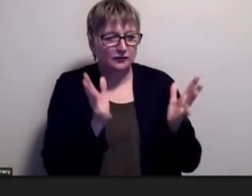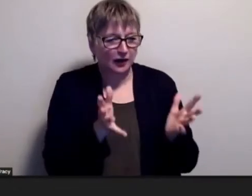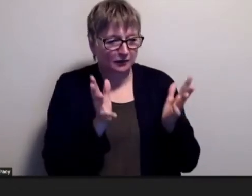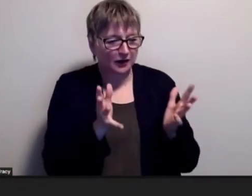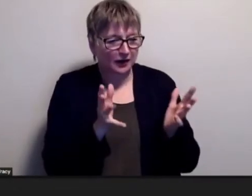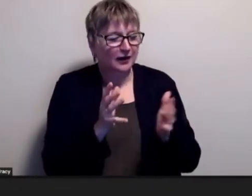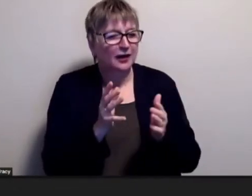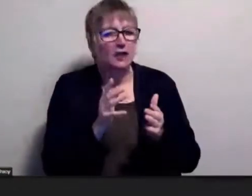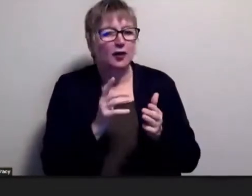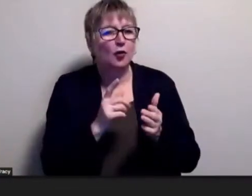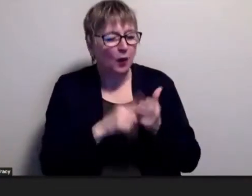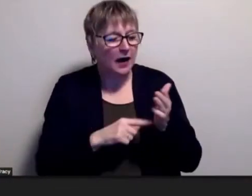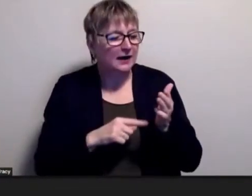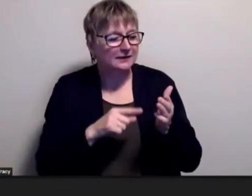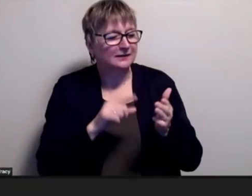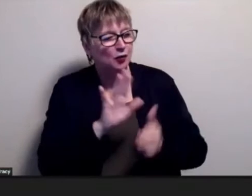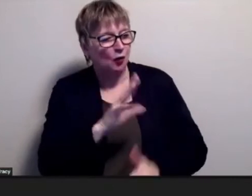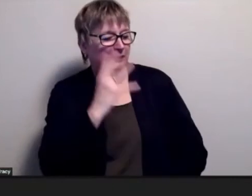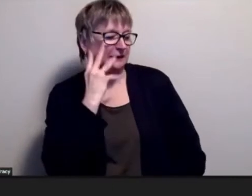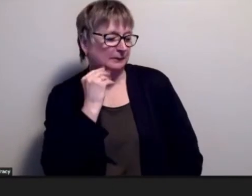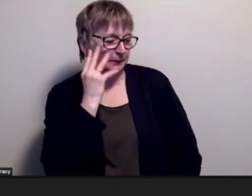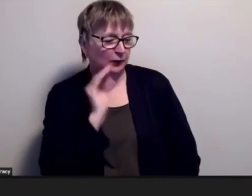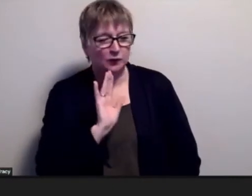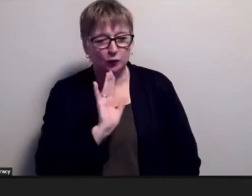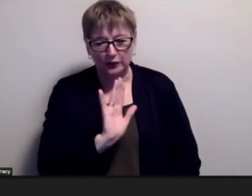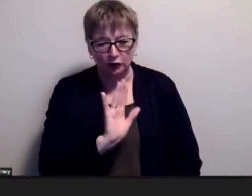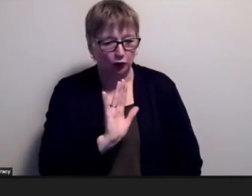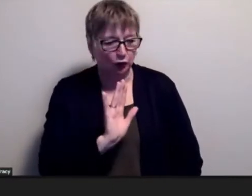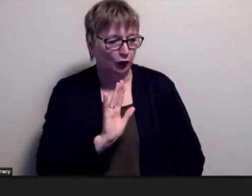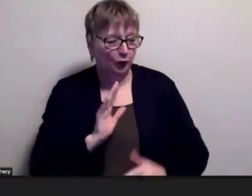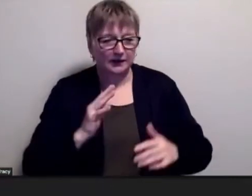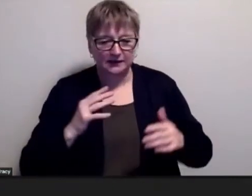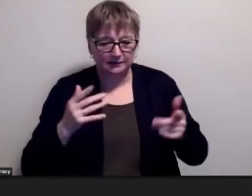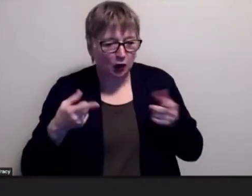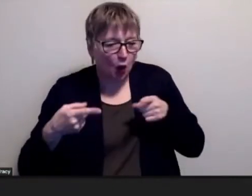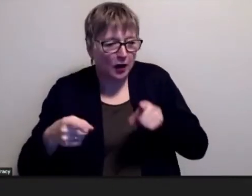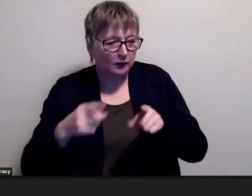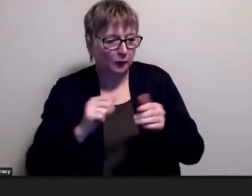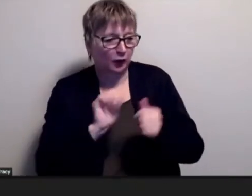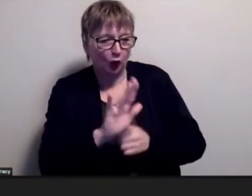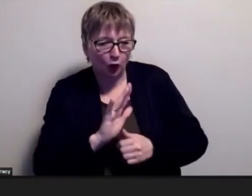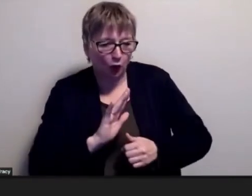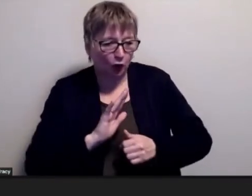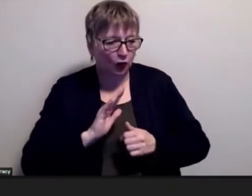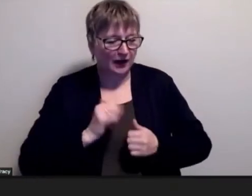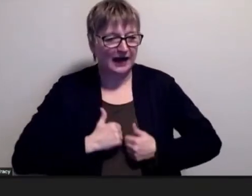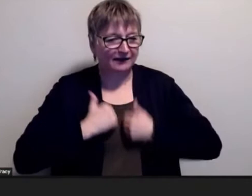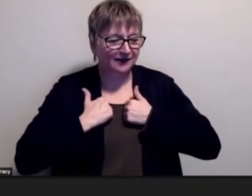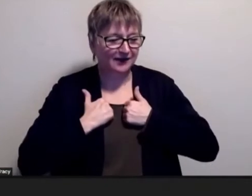really going on with you with your life with your experiences because you know sometimes teachers